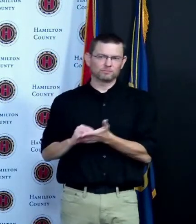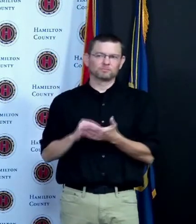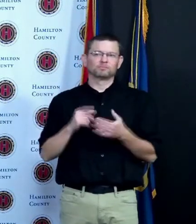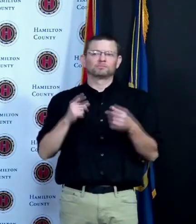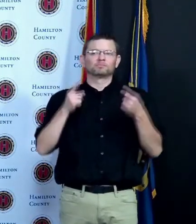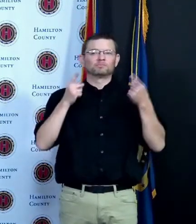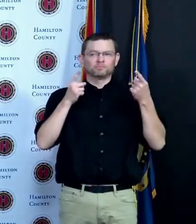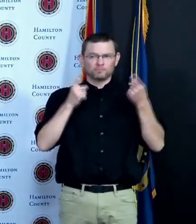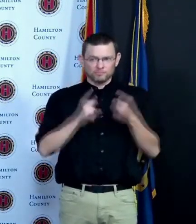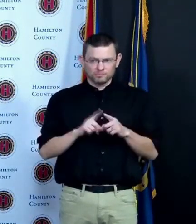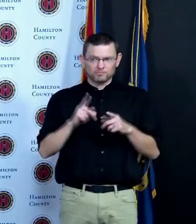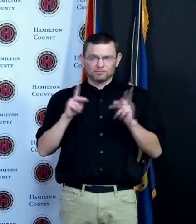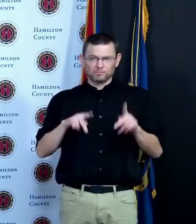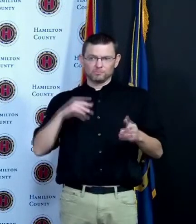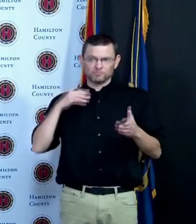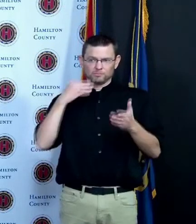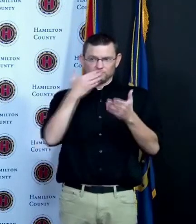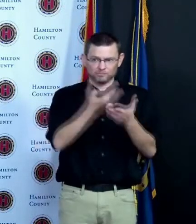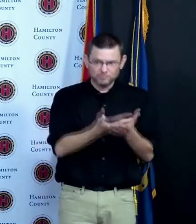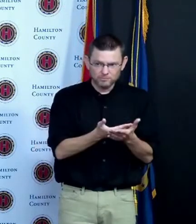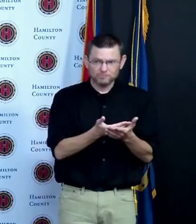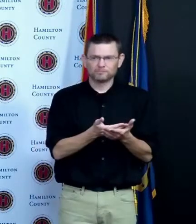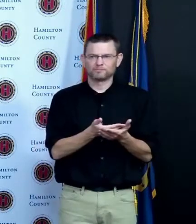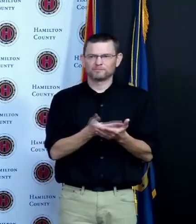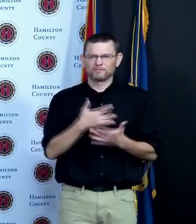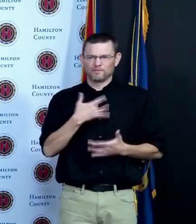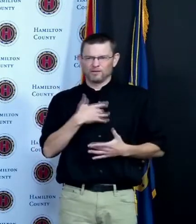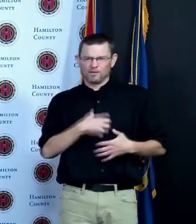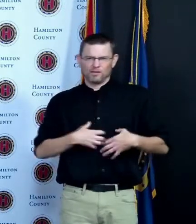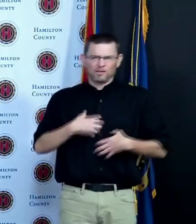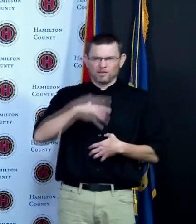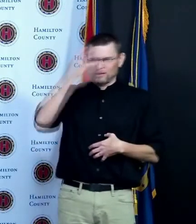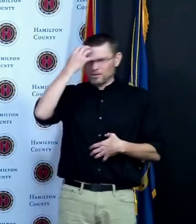so we know the vaccine works and because we're studying it we are learning more and more each day